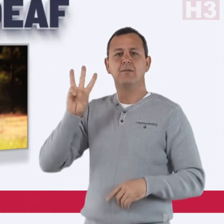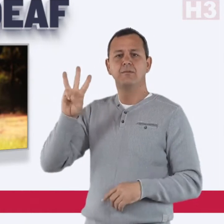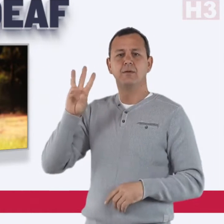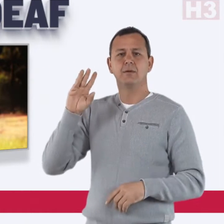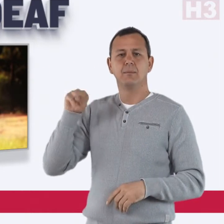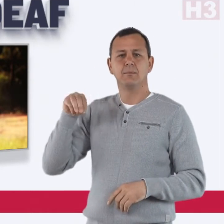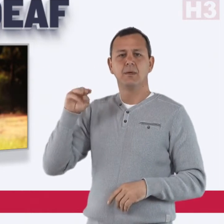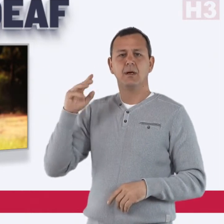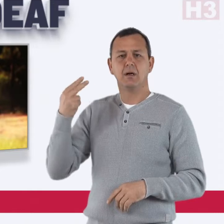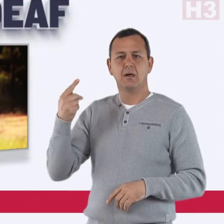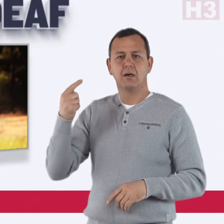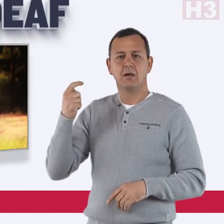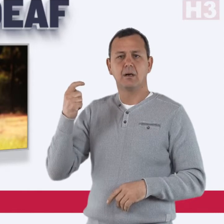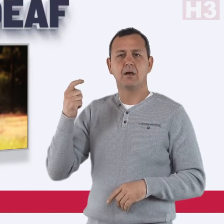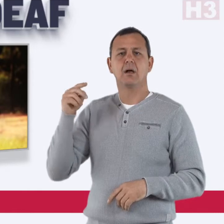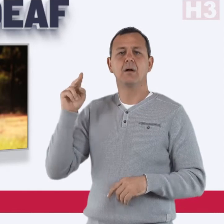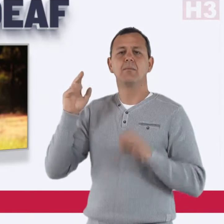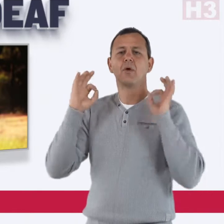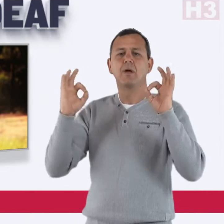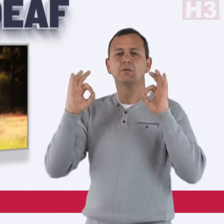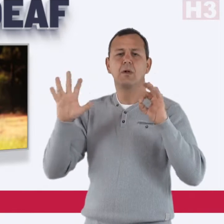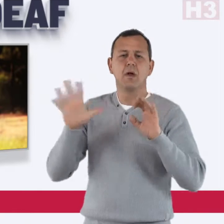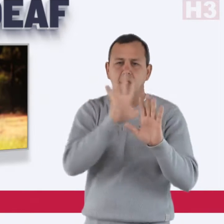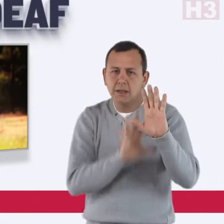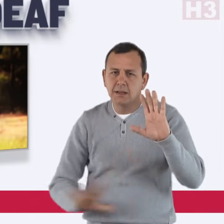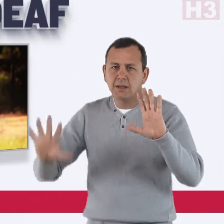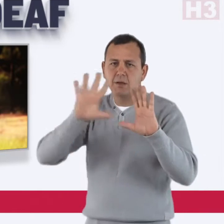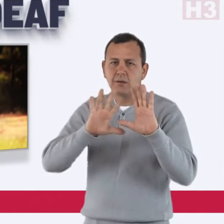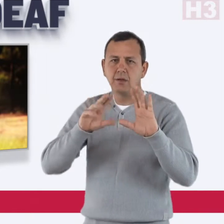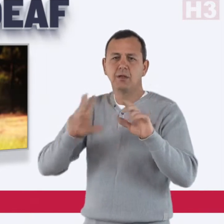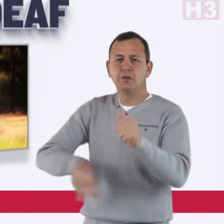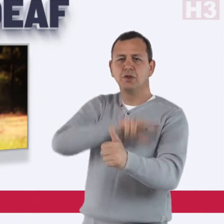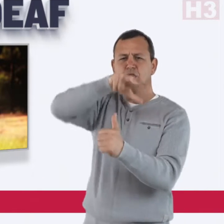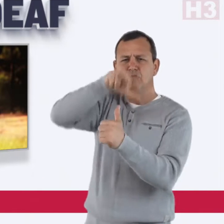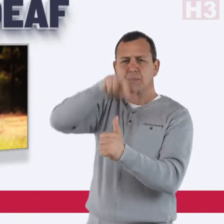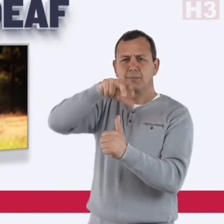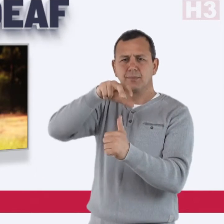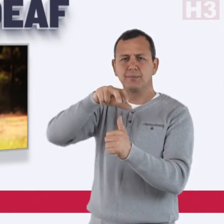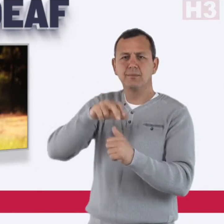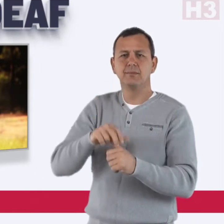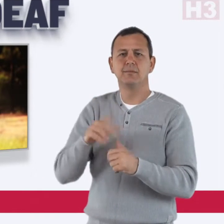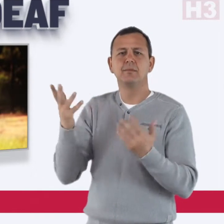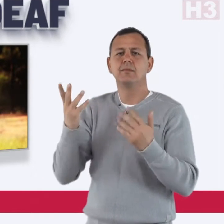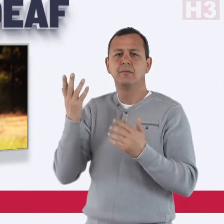the WMX Pro national championship and never